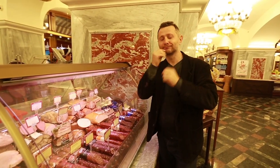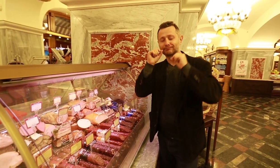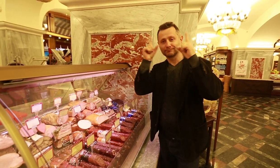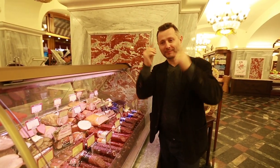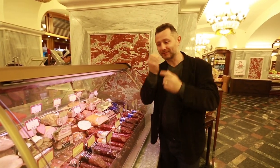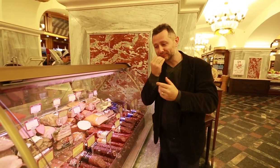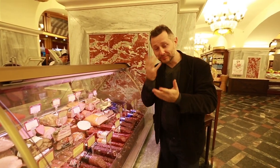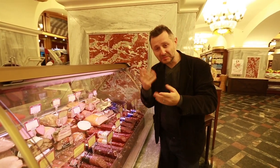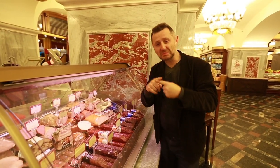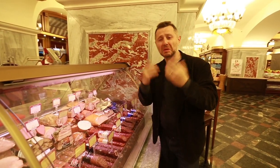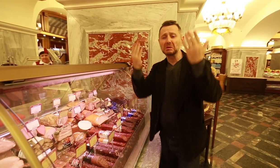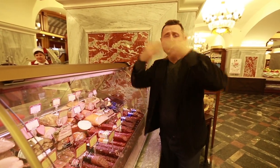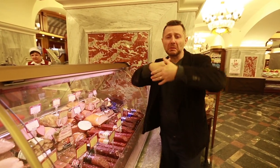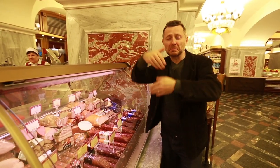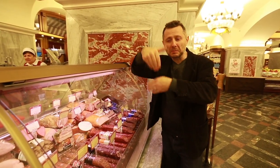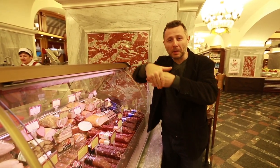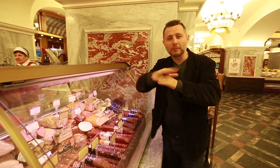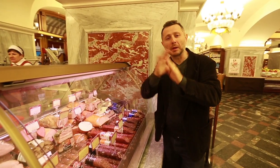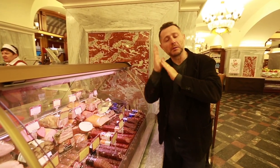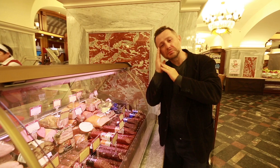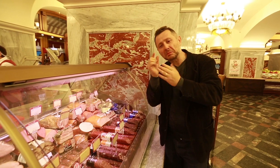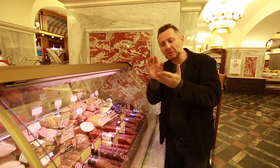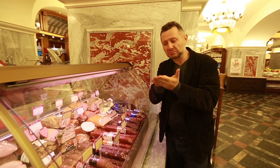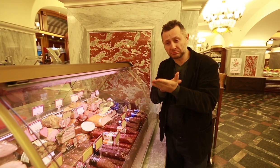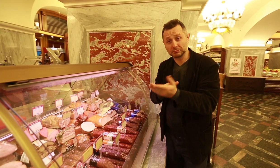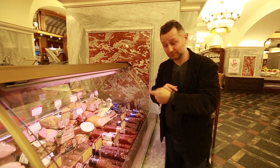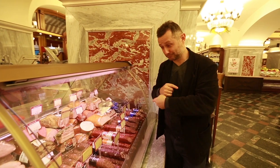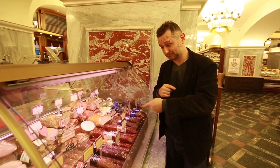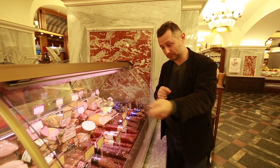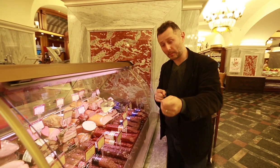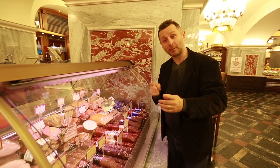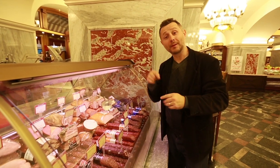in the morning and as a light snack